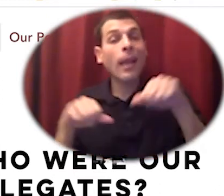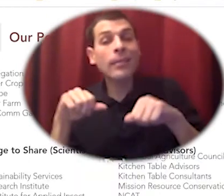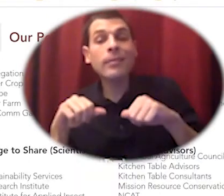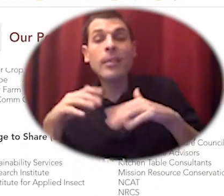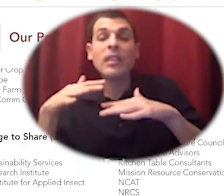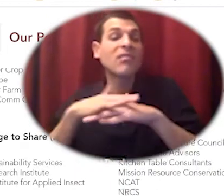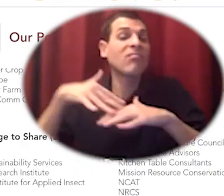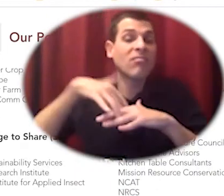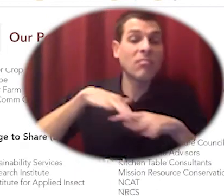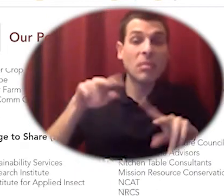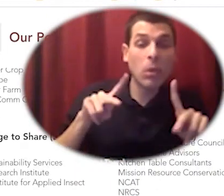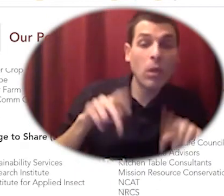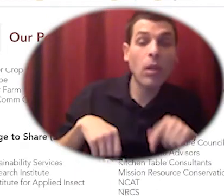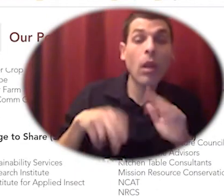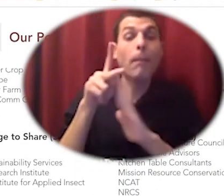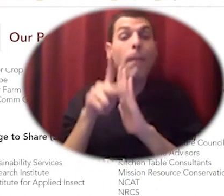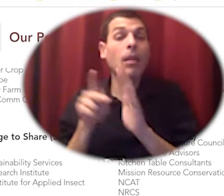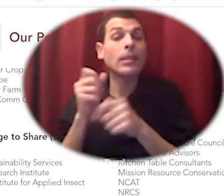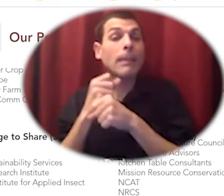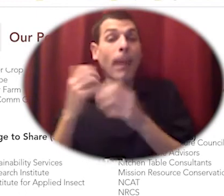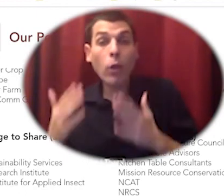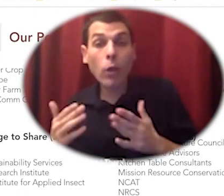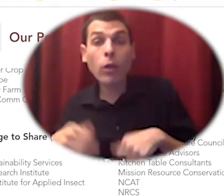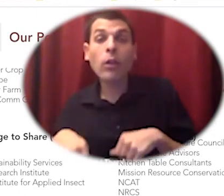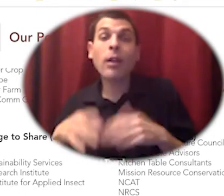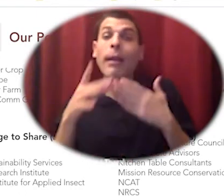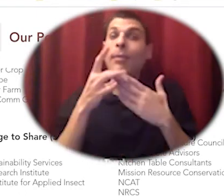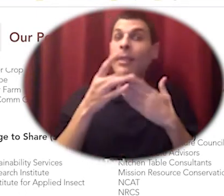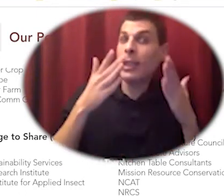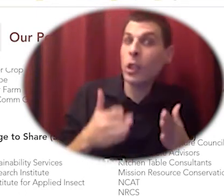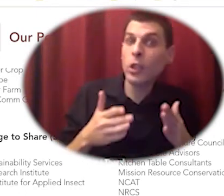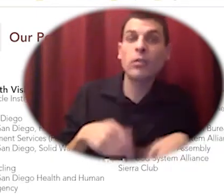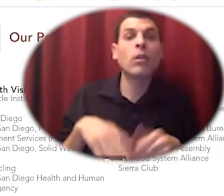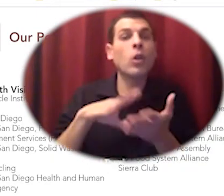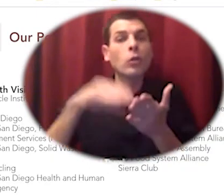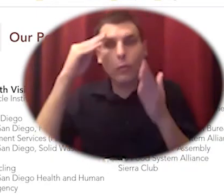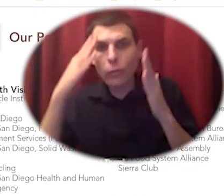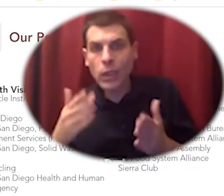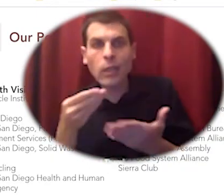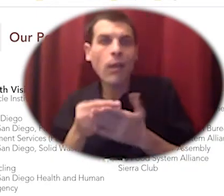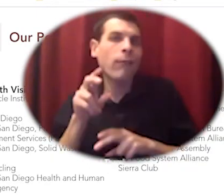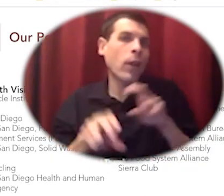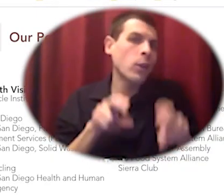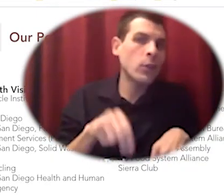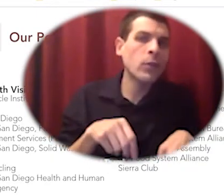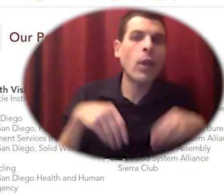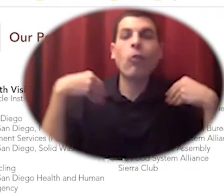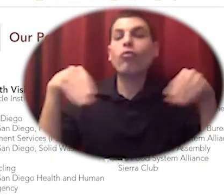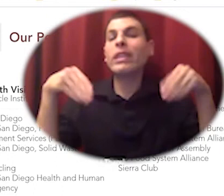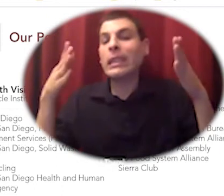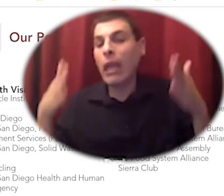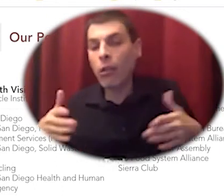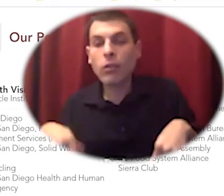policy makers and tribal leadership students funders health practitioners retailers and